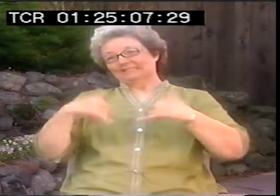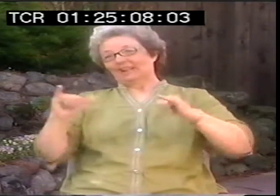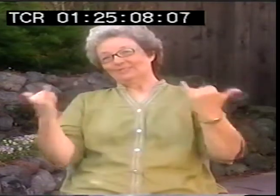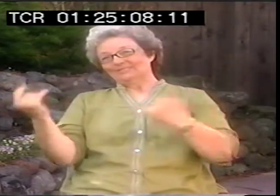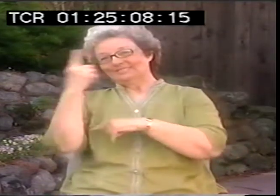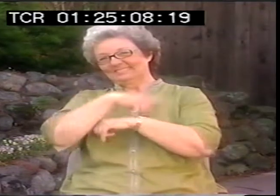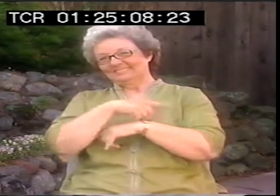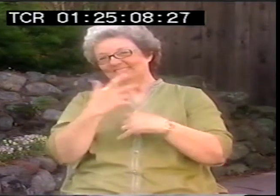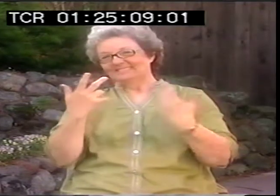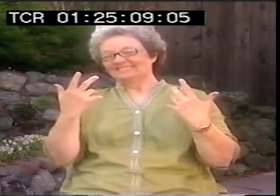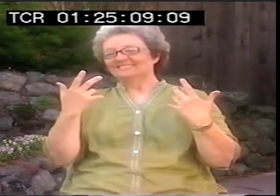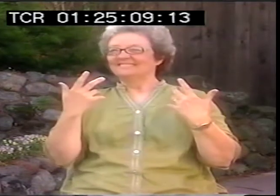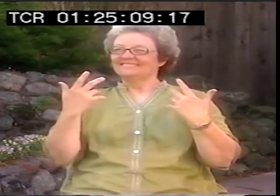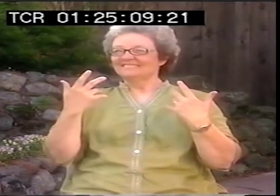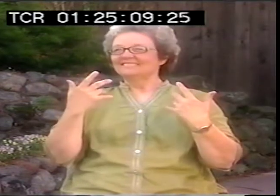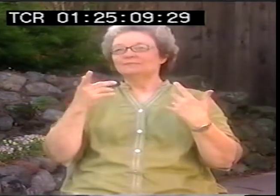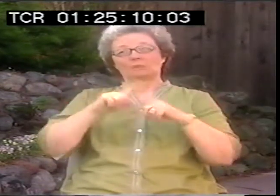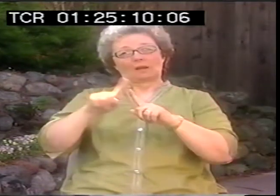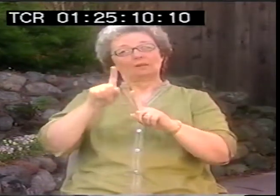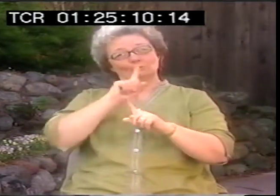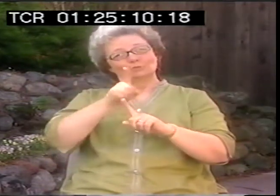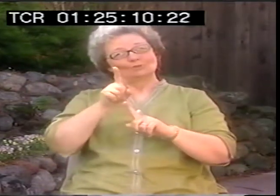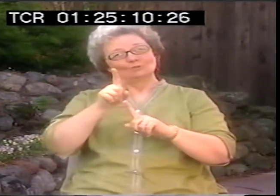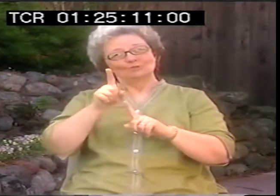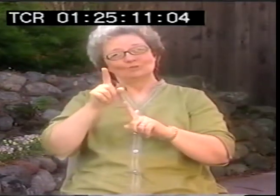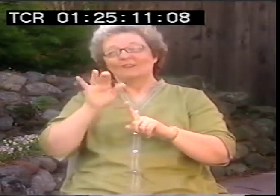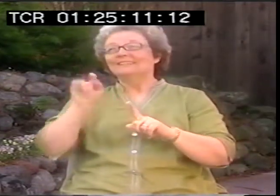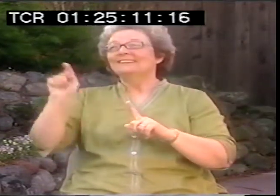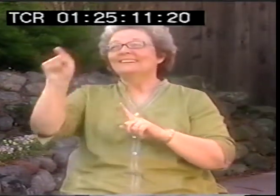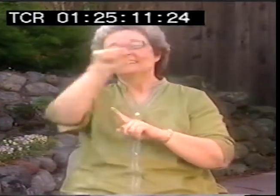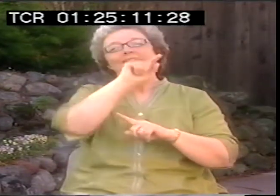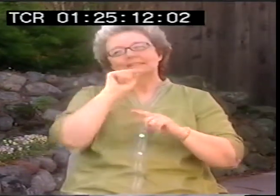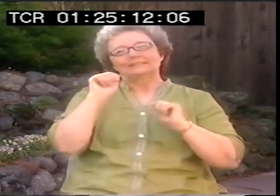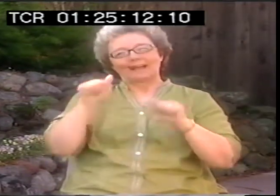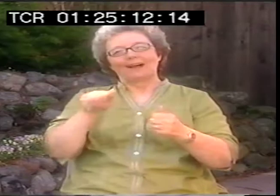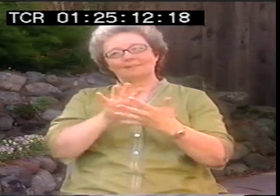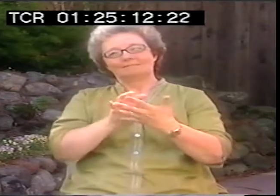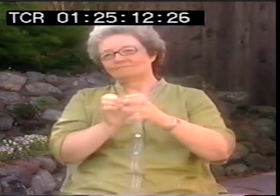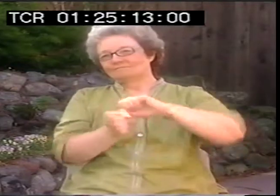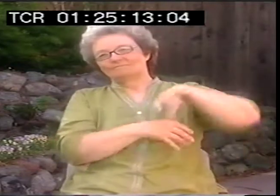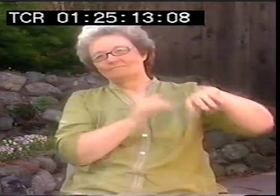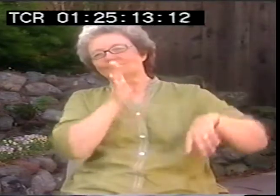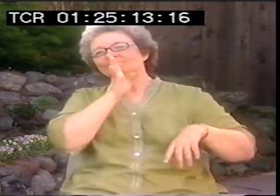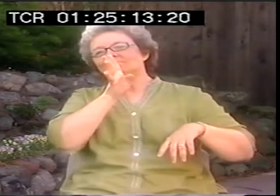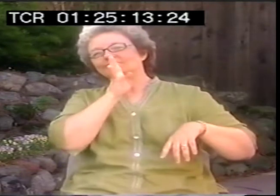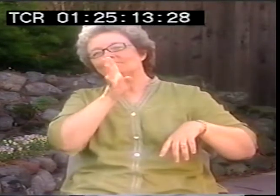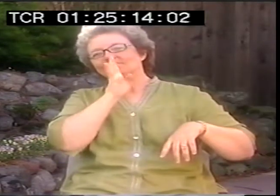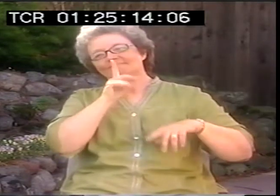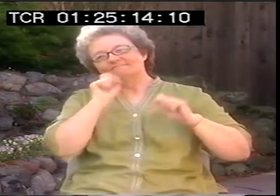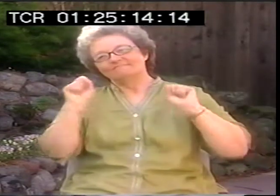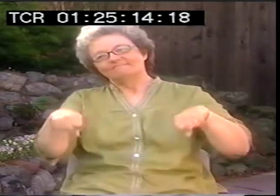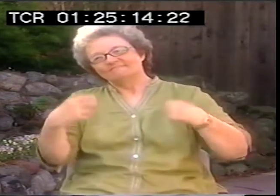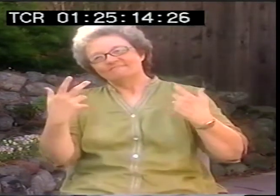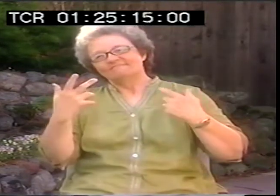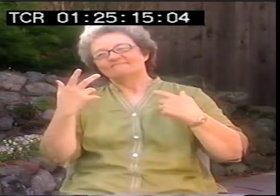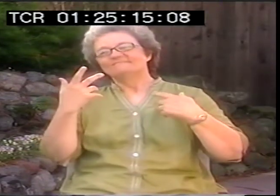but not really in space it had to be on paper, because of course poetry had to be on paper. Not like today that we see it as a more free form,